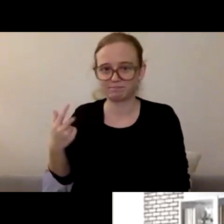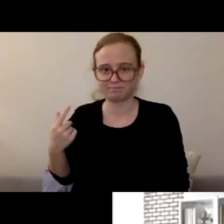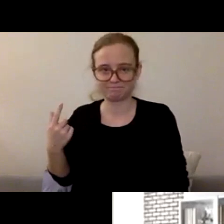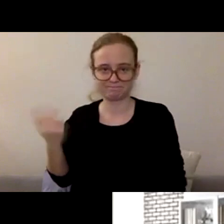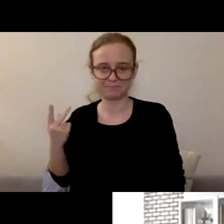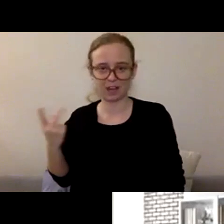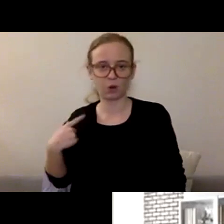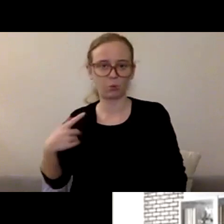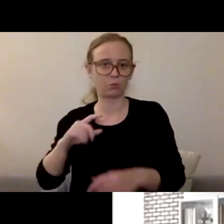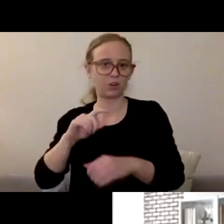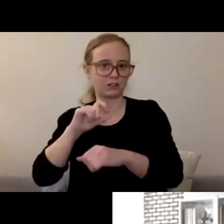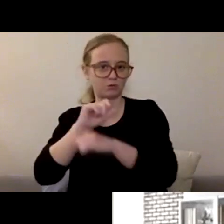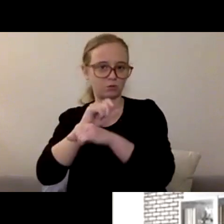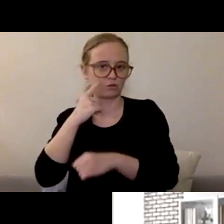if you're concerned for the safety of children.